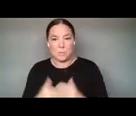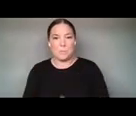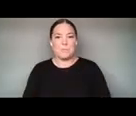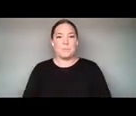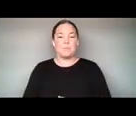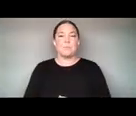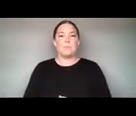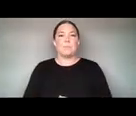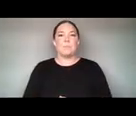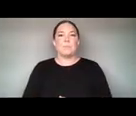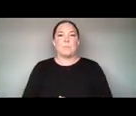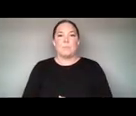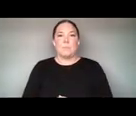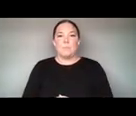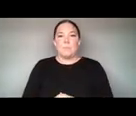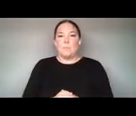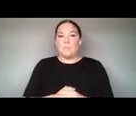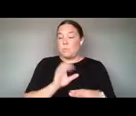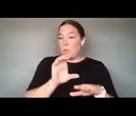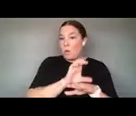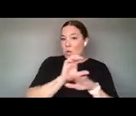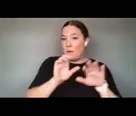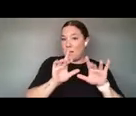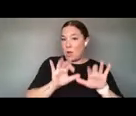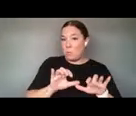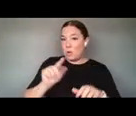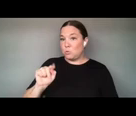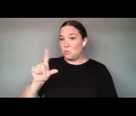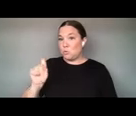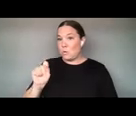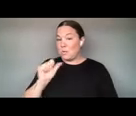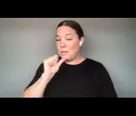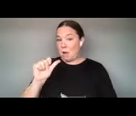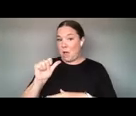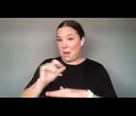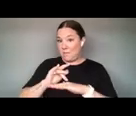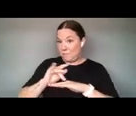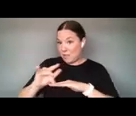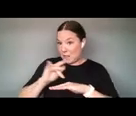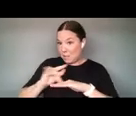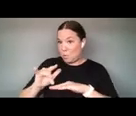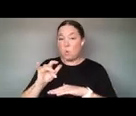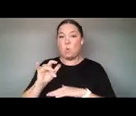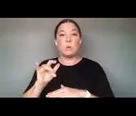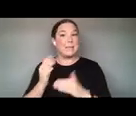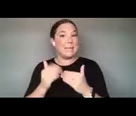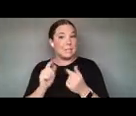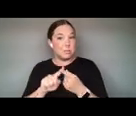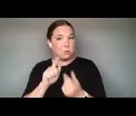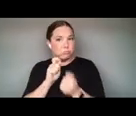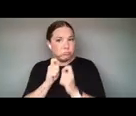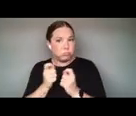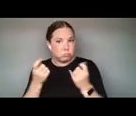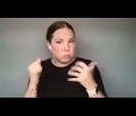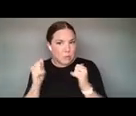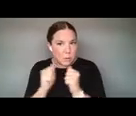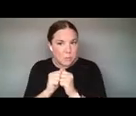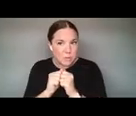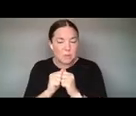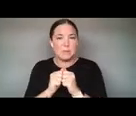MAKE COMPUTATIONAL TOOLS OPEN AND EASY TO MODIFY, TINKER WITH, A LOT OF BAD THINGS CAN HAPPEN.